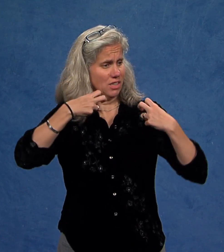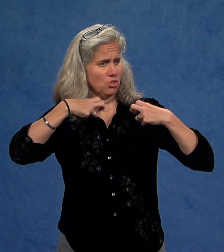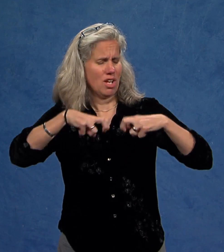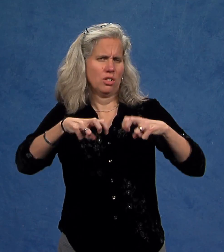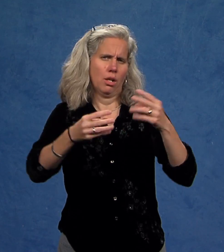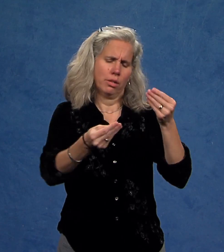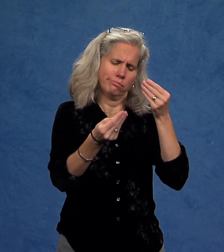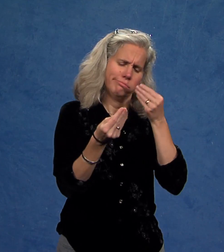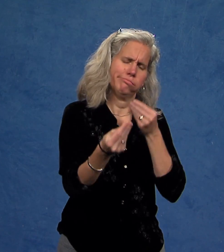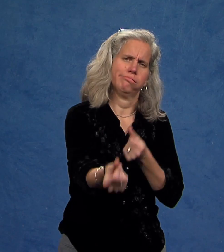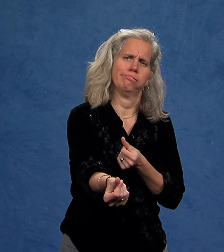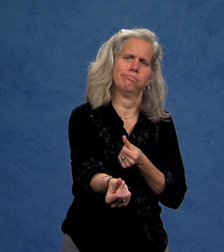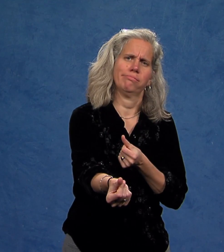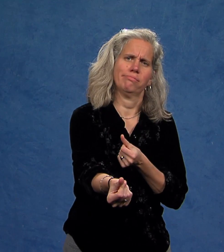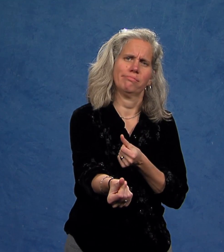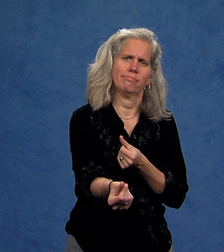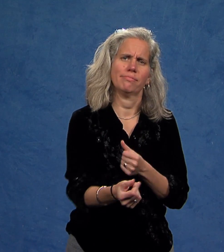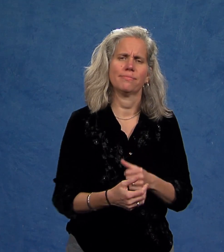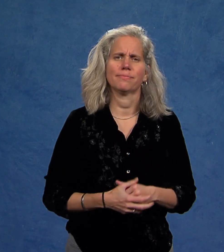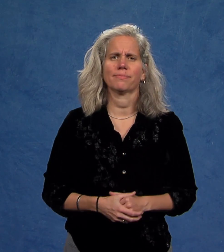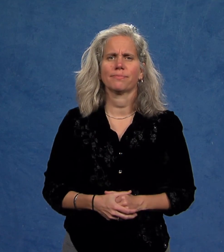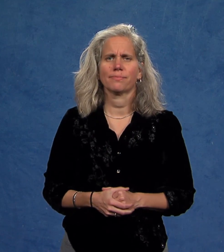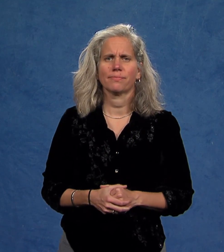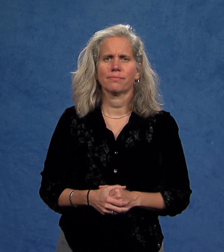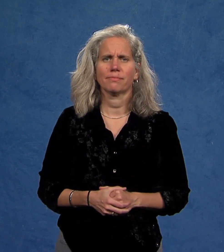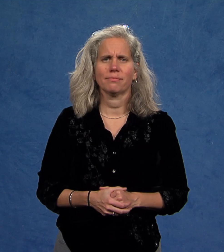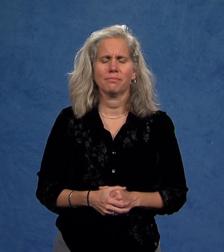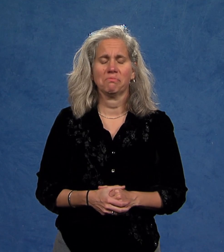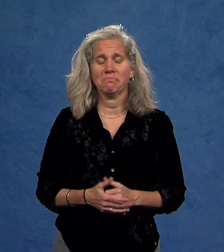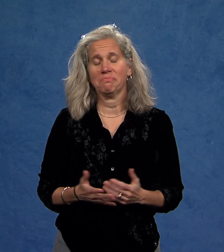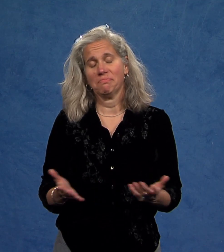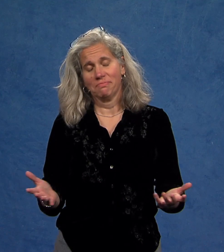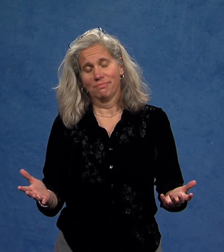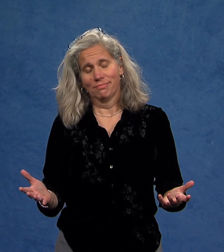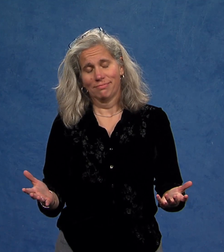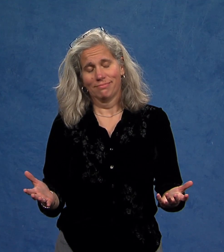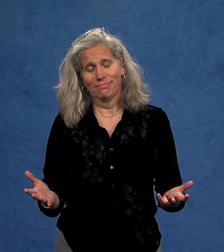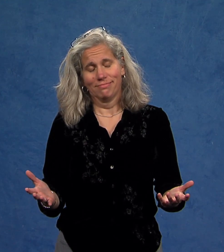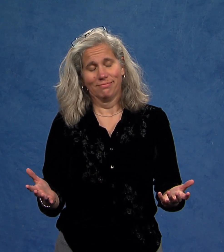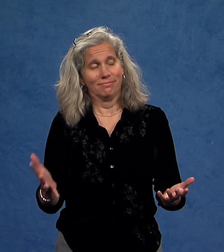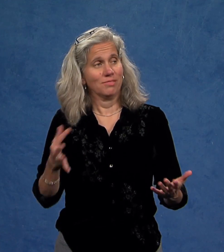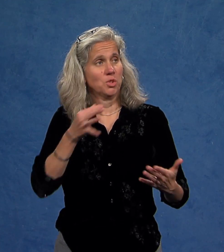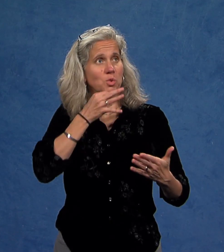to that of President-select Cordano is a smooth one.